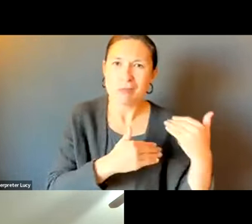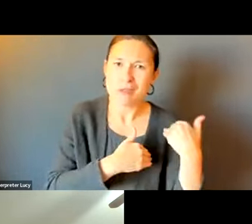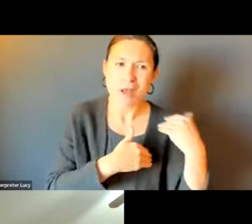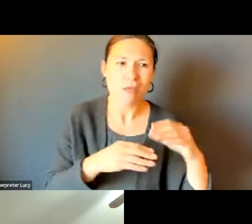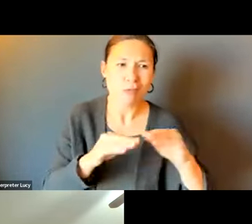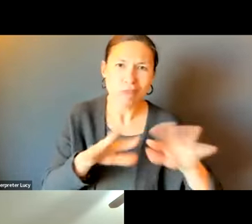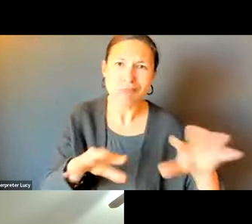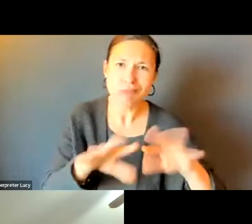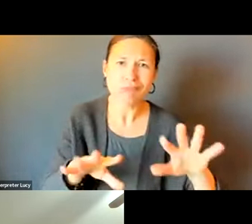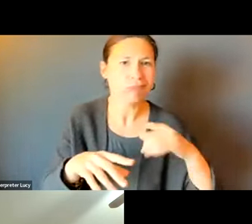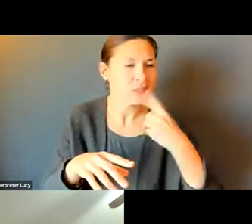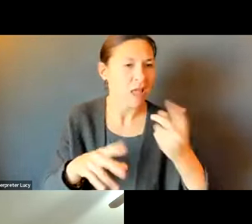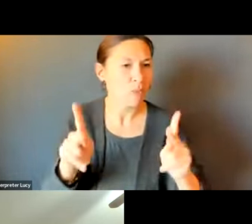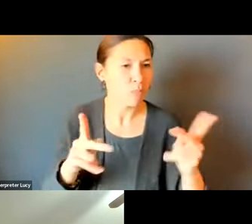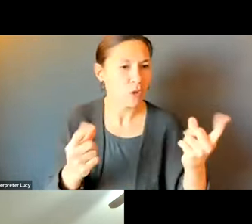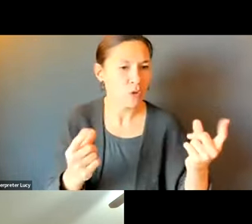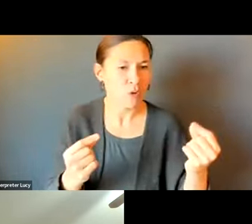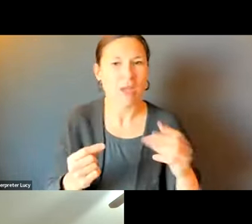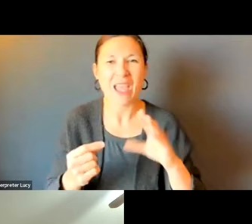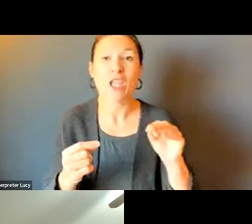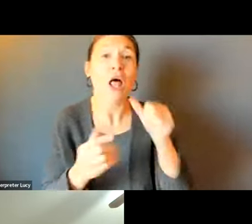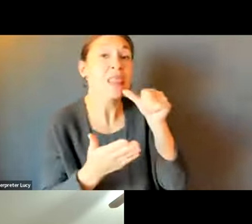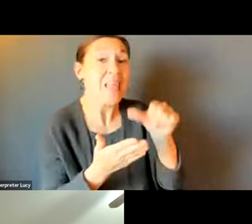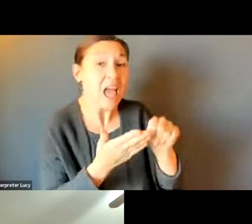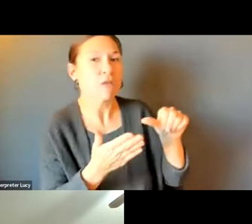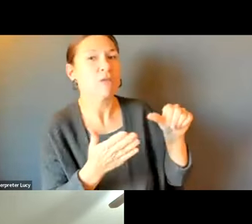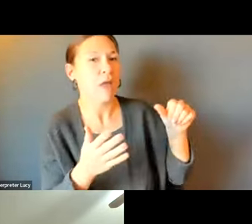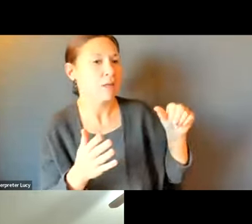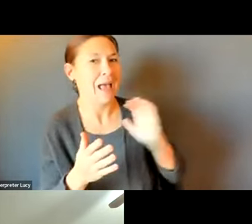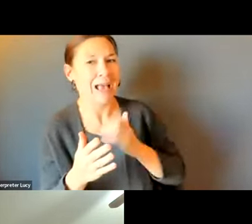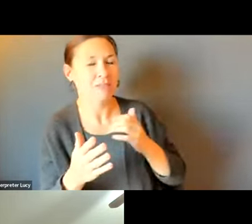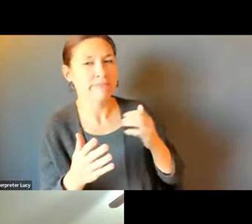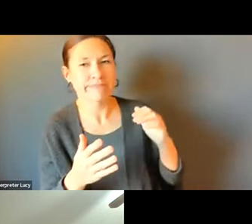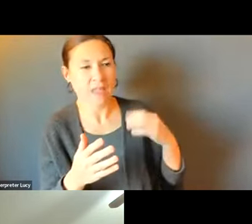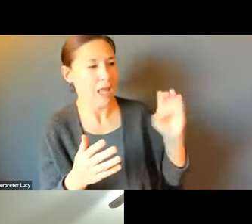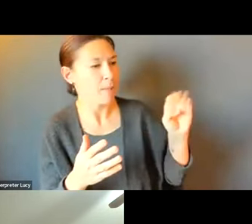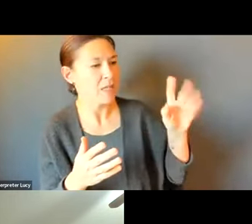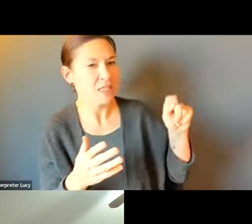CITIES AND TOWNS. IT WAS ACCOMPANIED BY A LETTER THAT THE GM SENT OUT TO ALL